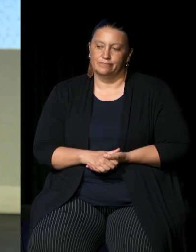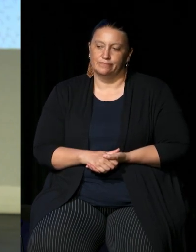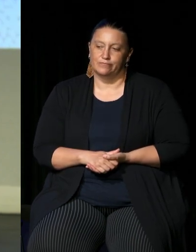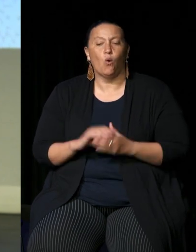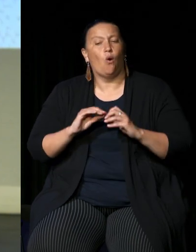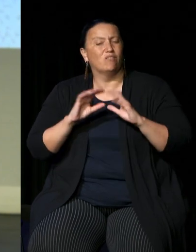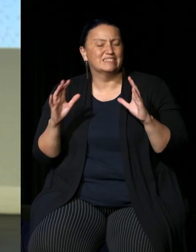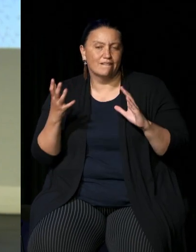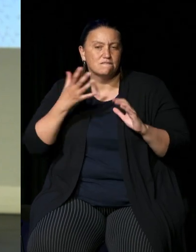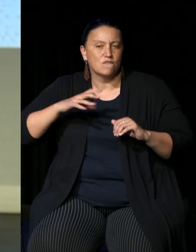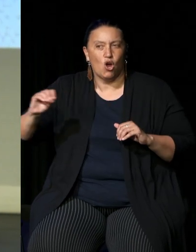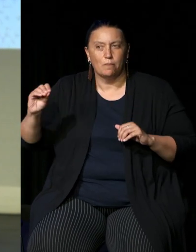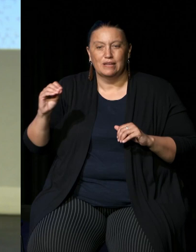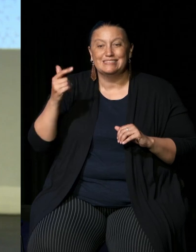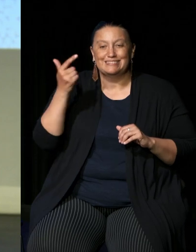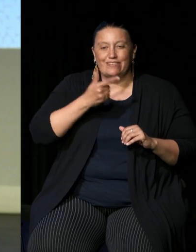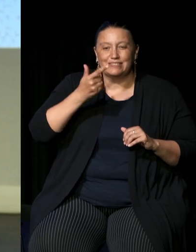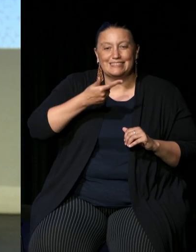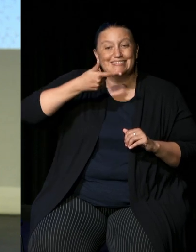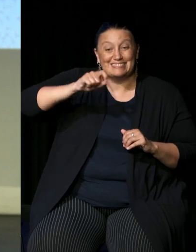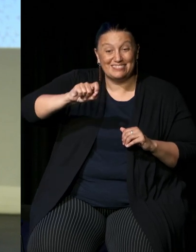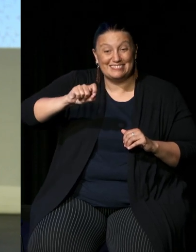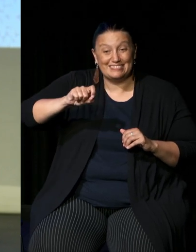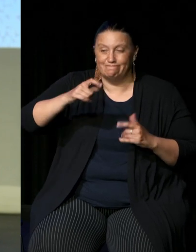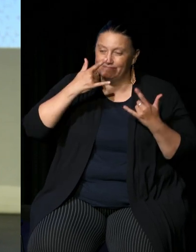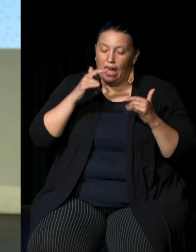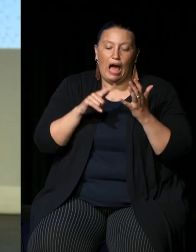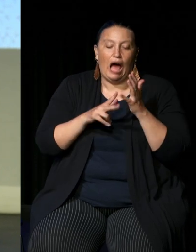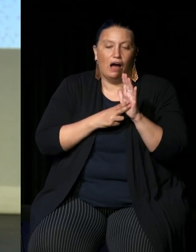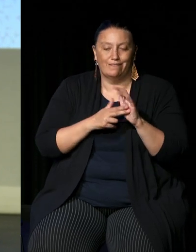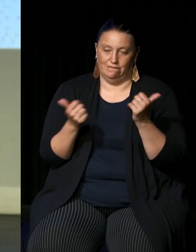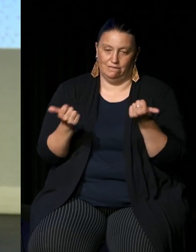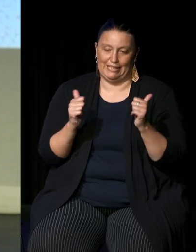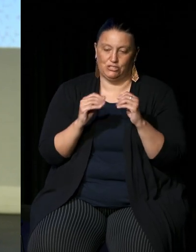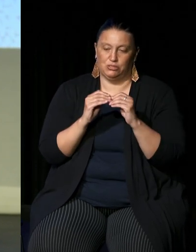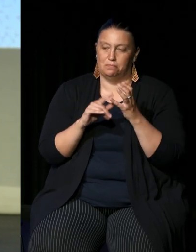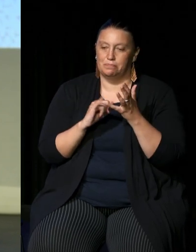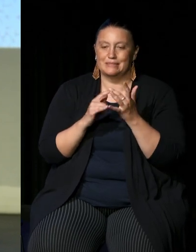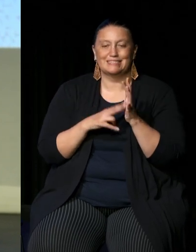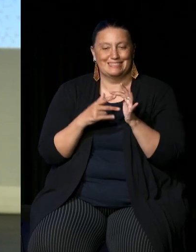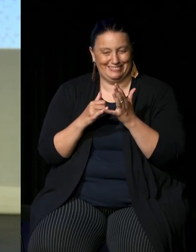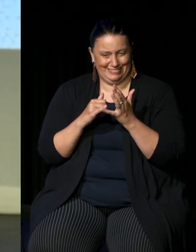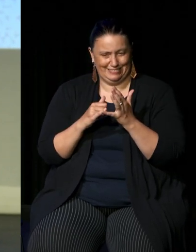since you know 1770 there's been the unfinished business of the occupation of our countries